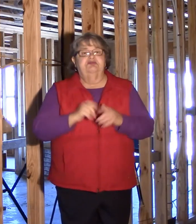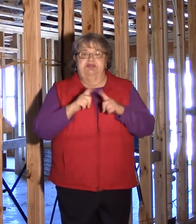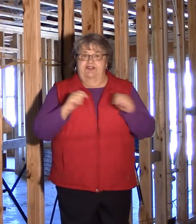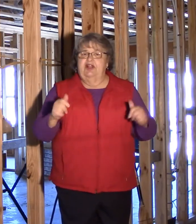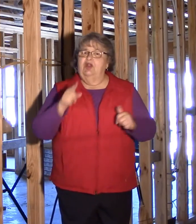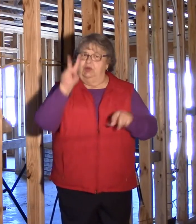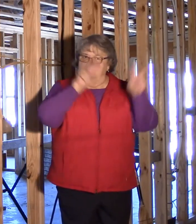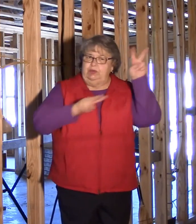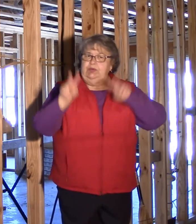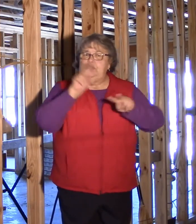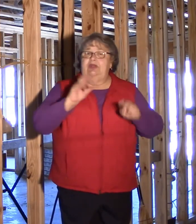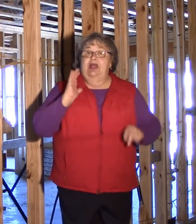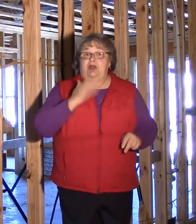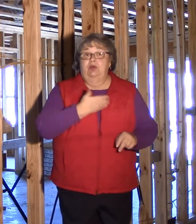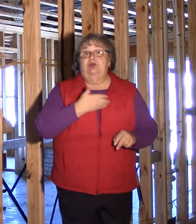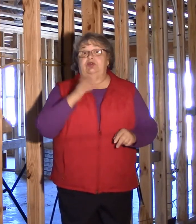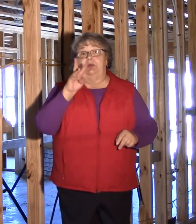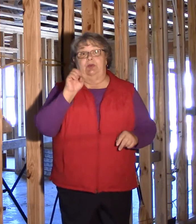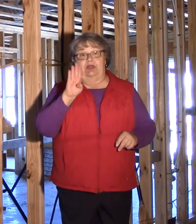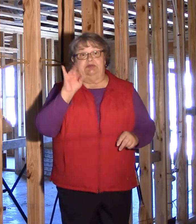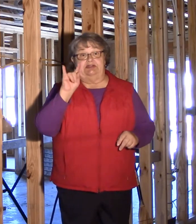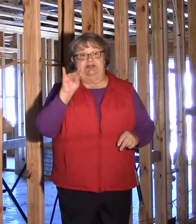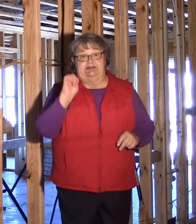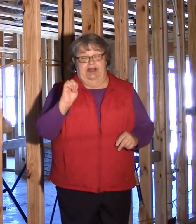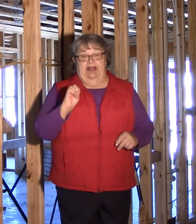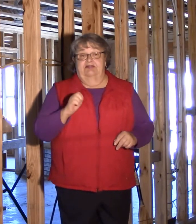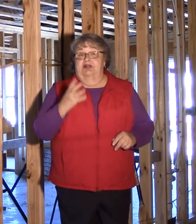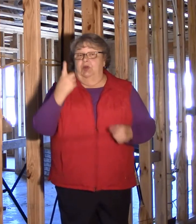Please take a look at our website for more information.